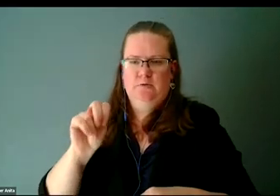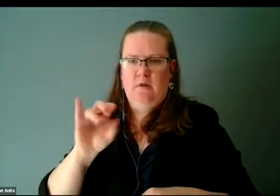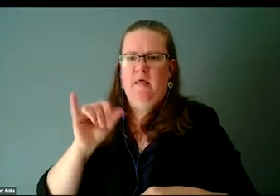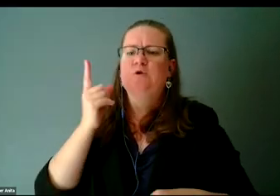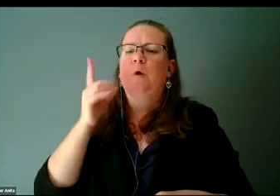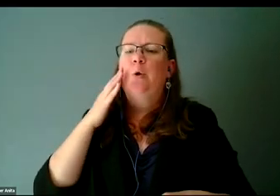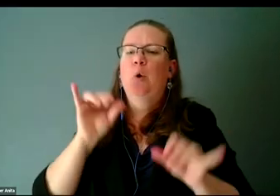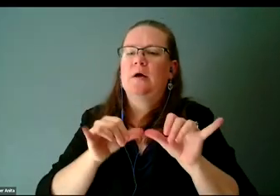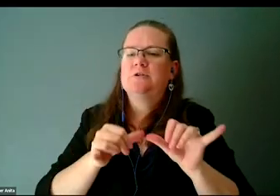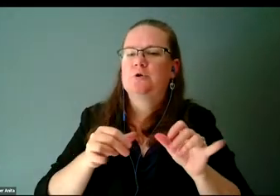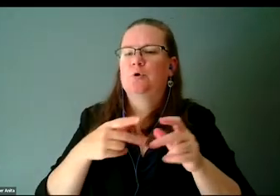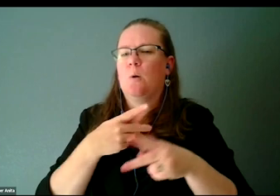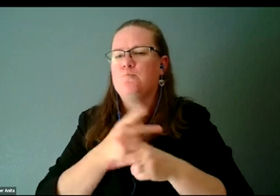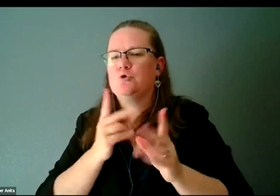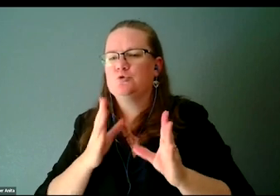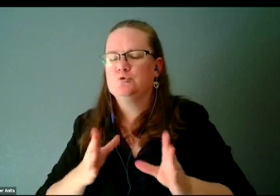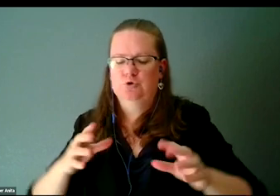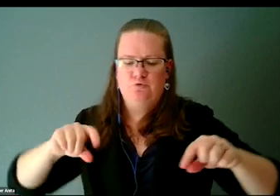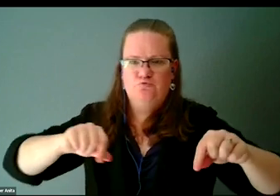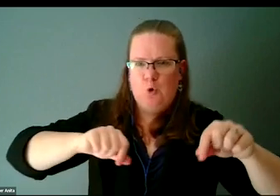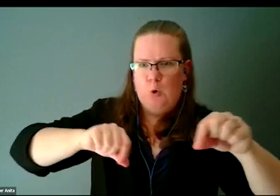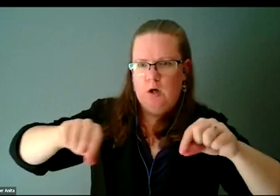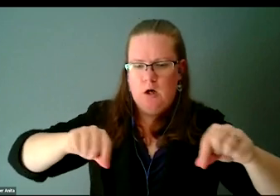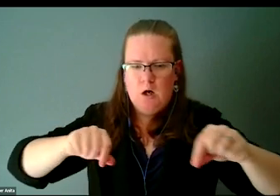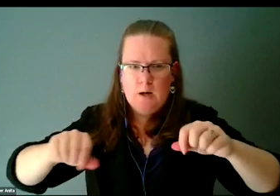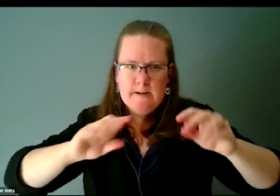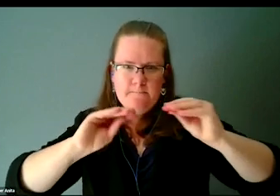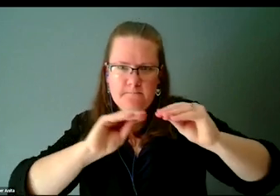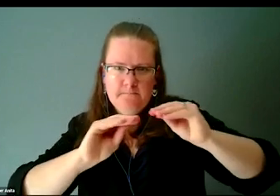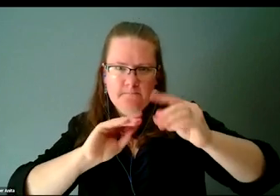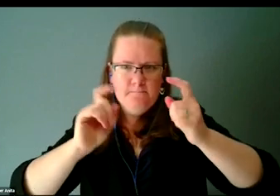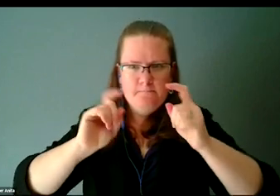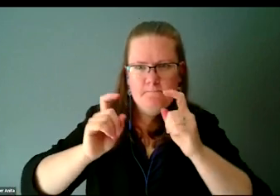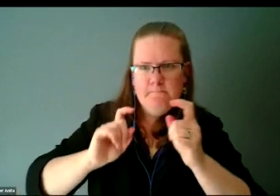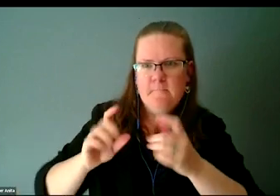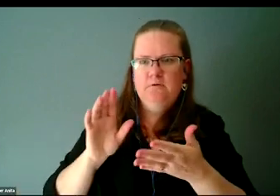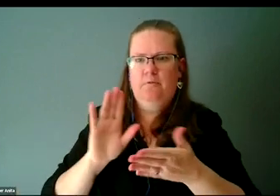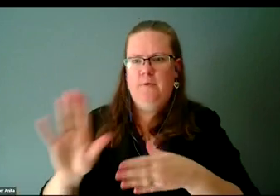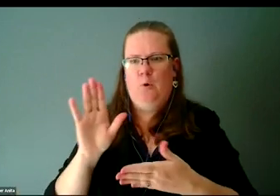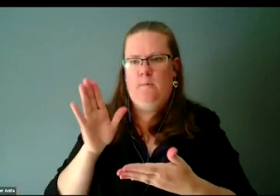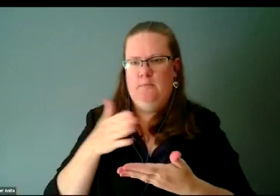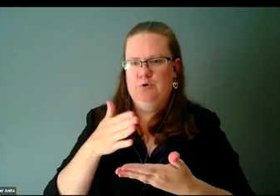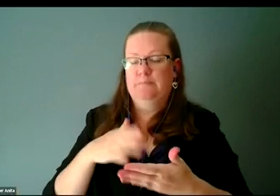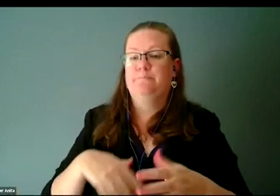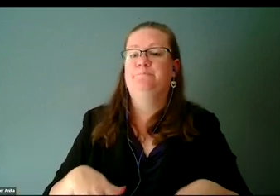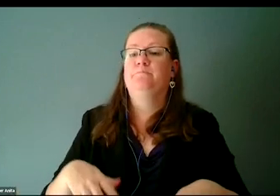I guess record and edit their music. Is a digital audio workstation. You may have heard of Pro Tools or Ableton.